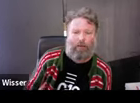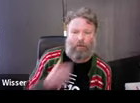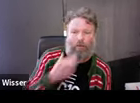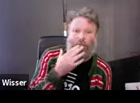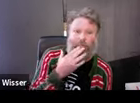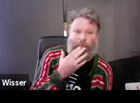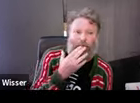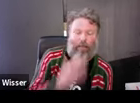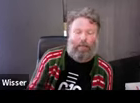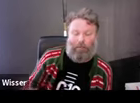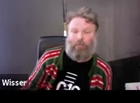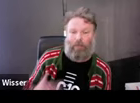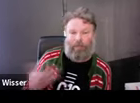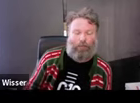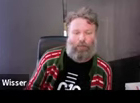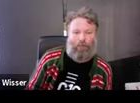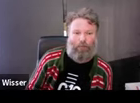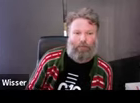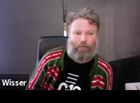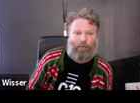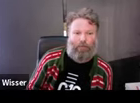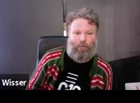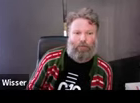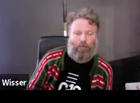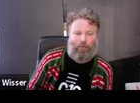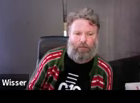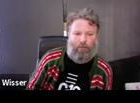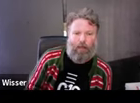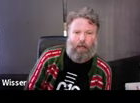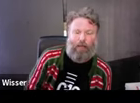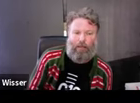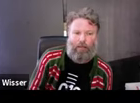I'm just trying to think which one would be the best one to do. The